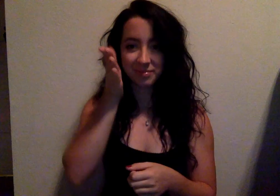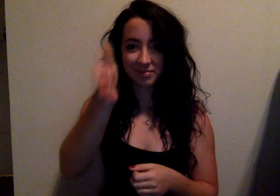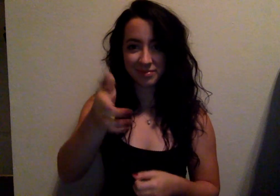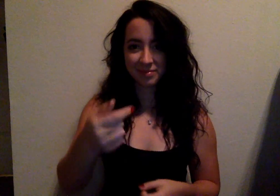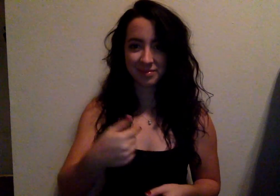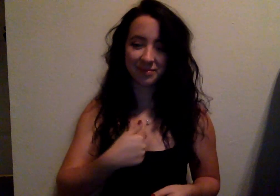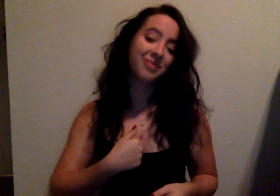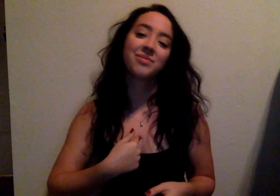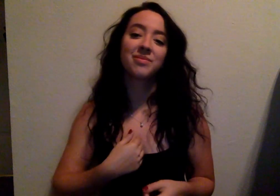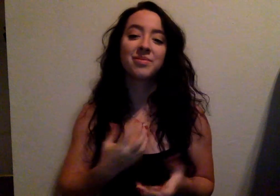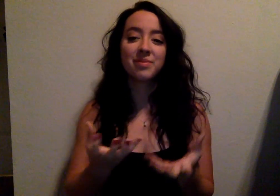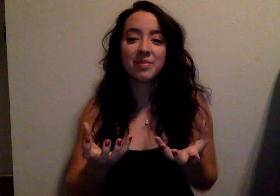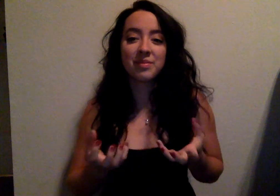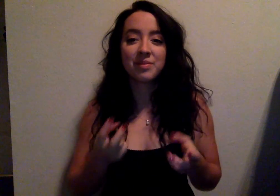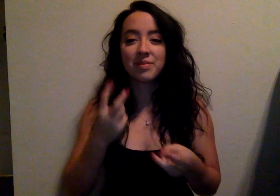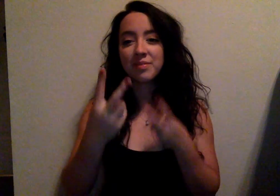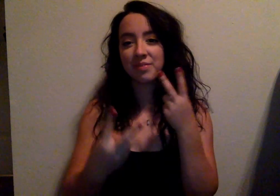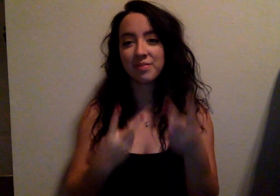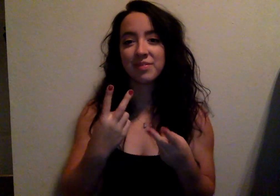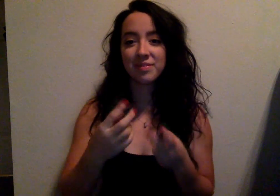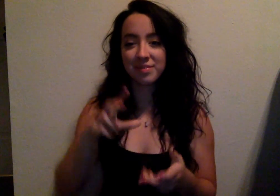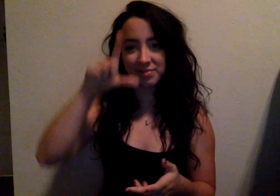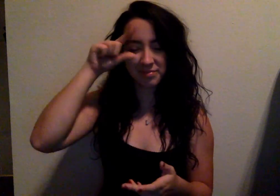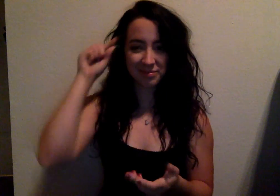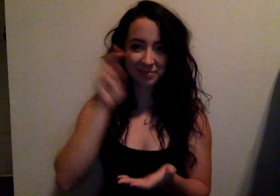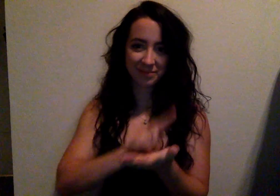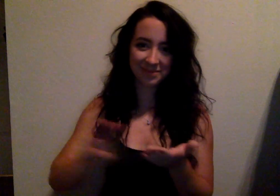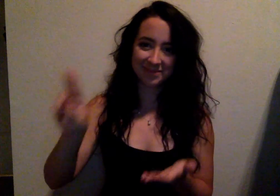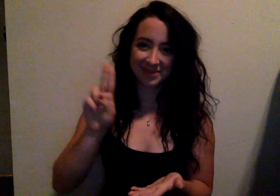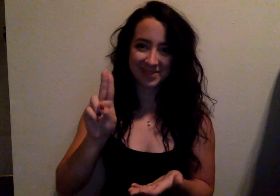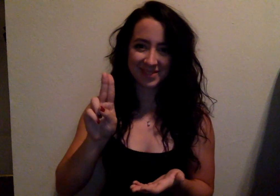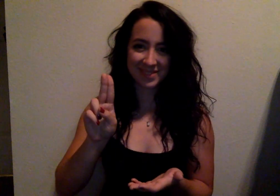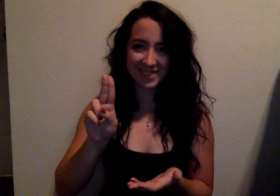In the future, I want to visit Gallaudet University